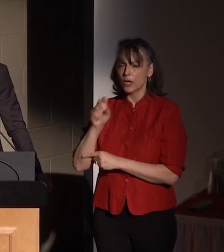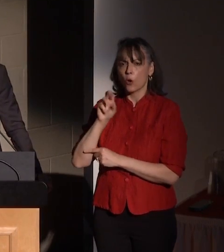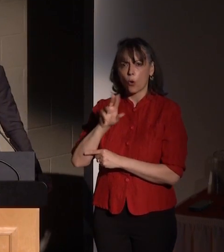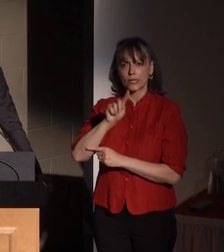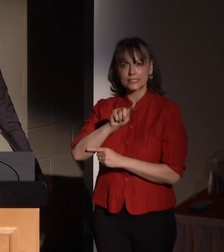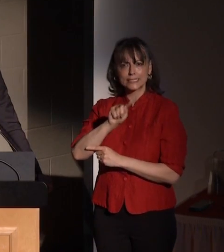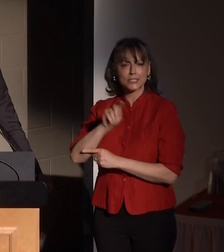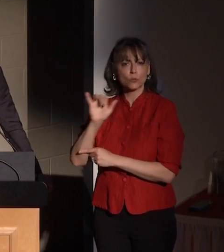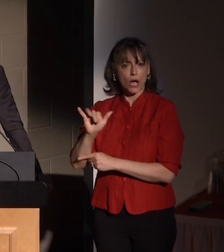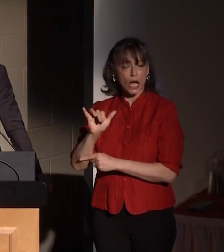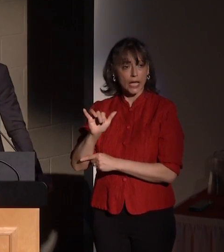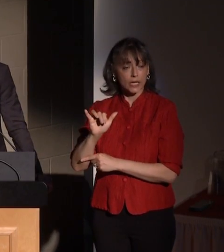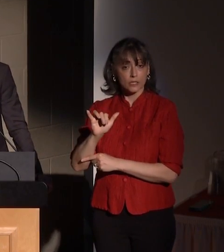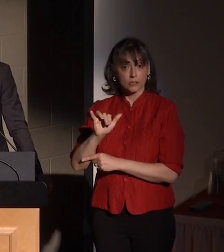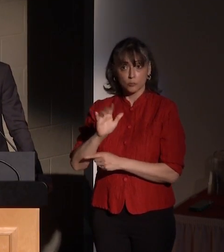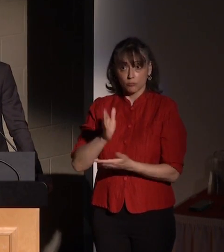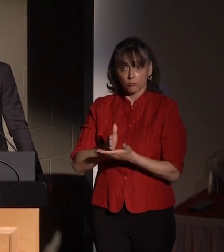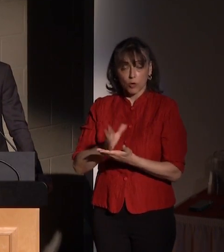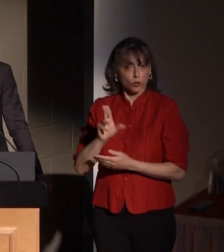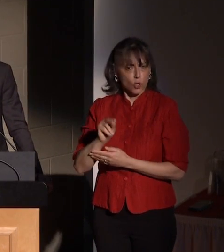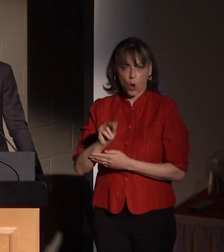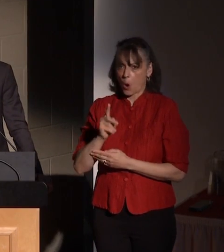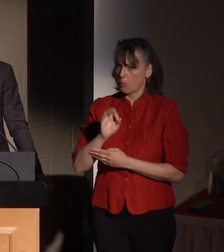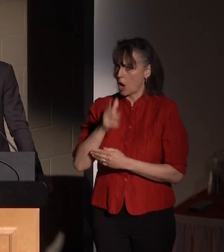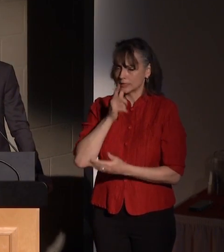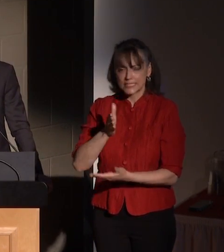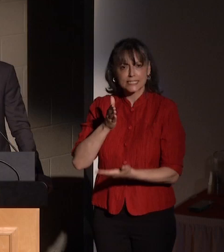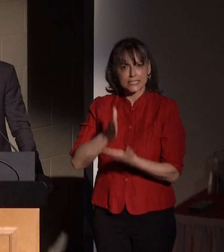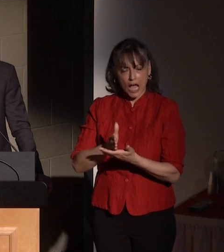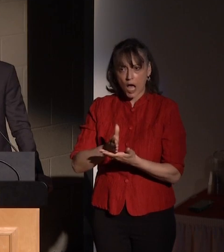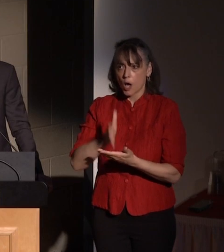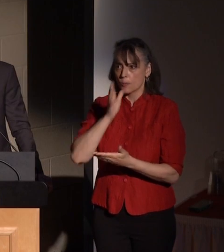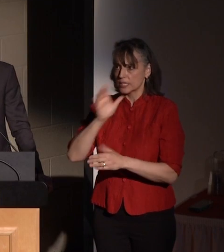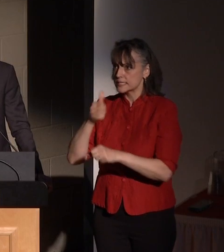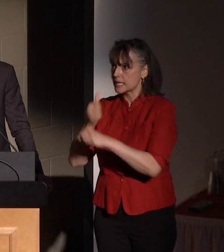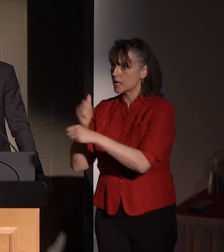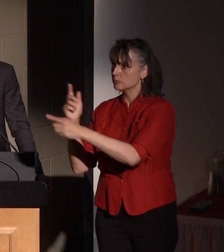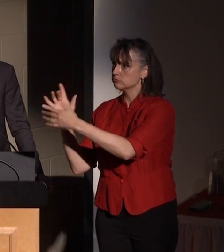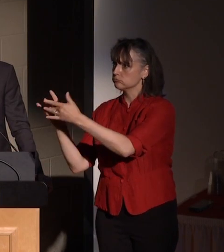But he didn't stop there. He then helped to create a network of these devices as well